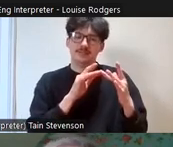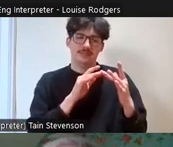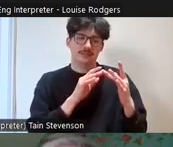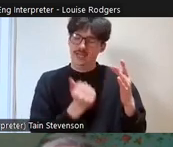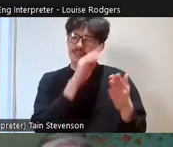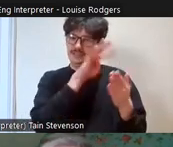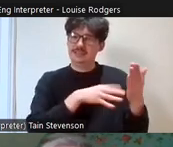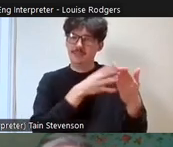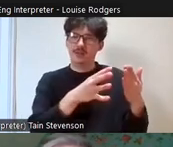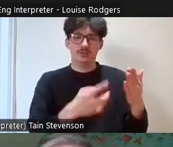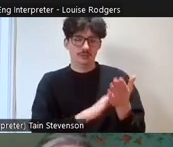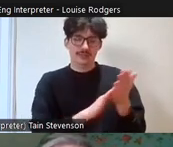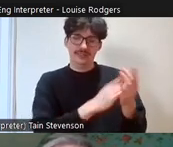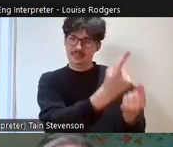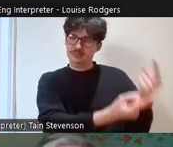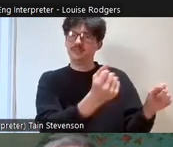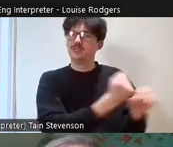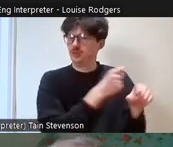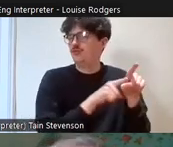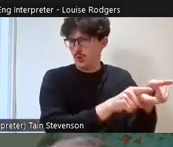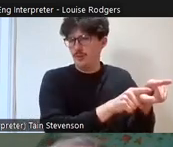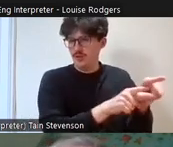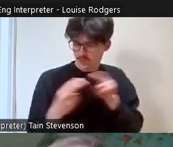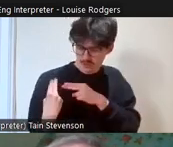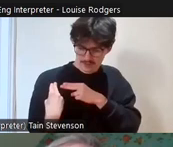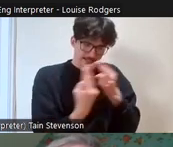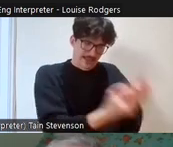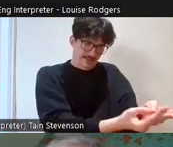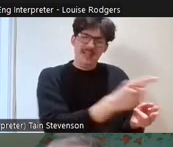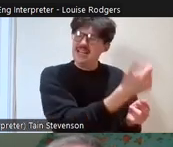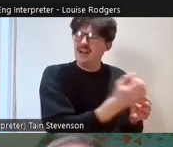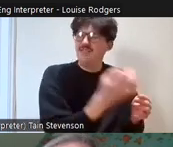that they can do their own follow up because they have local papers, they've got local contacts,